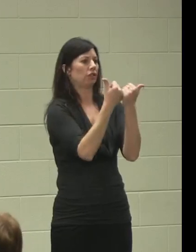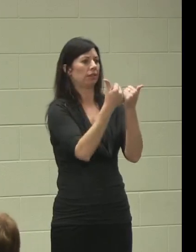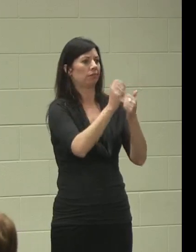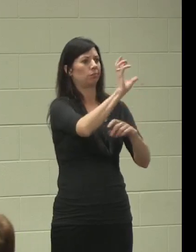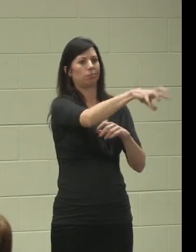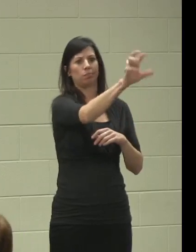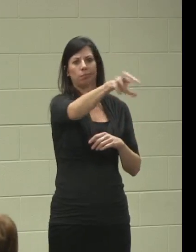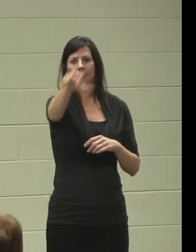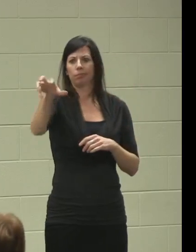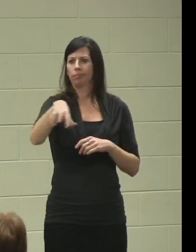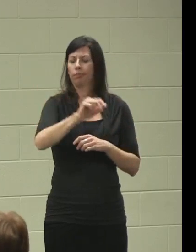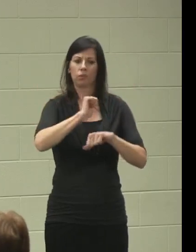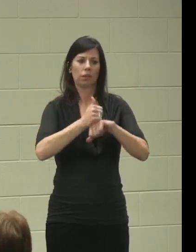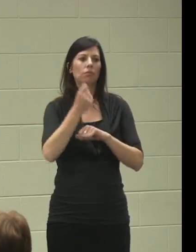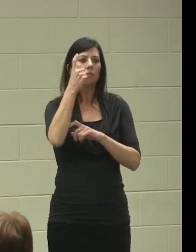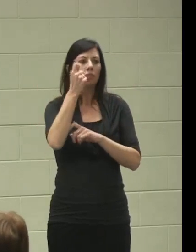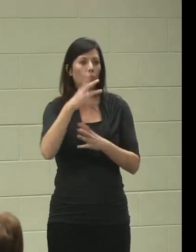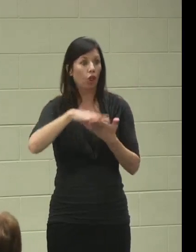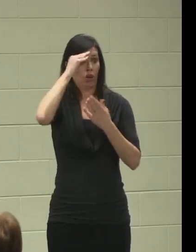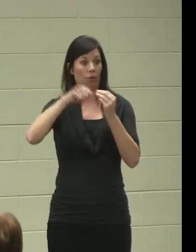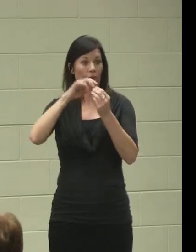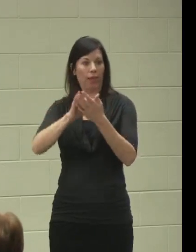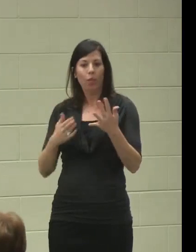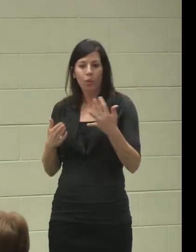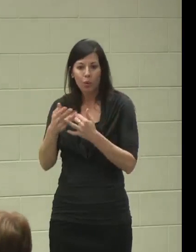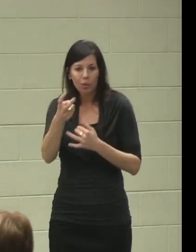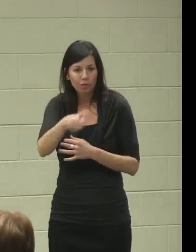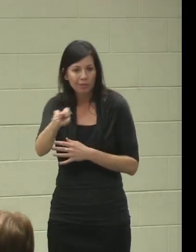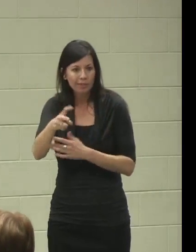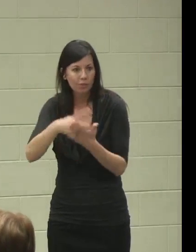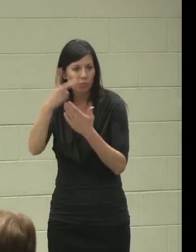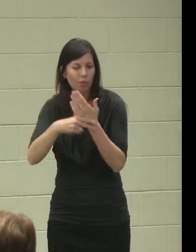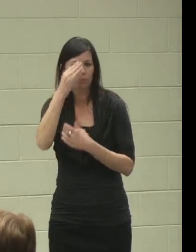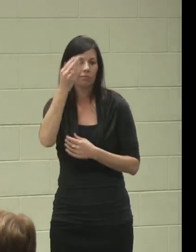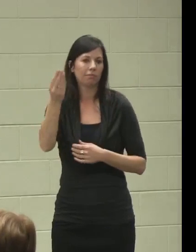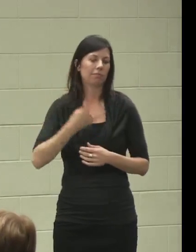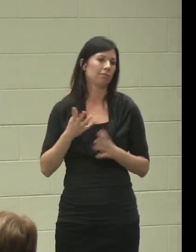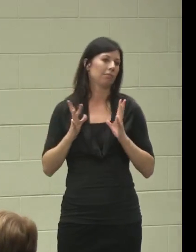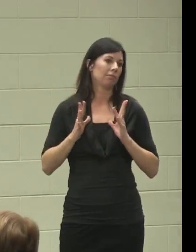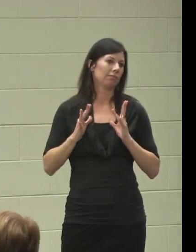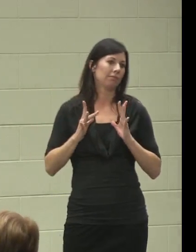came to us through their transition's program.